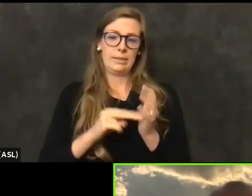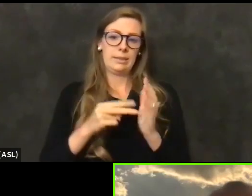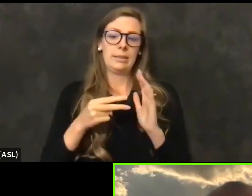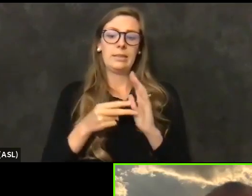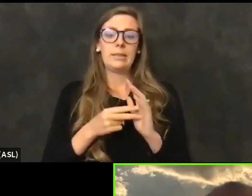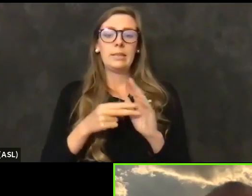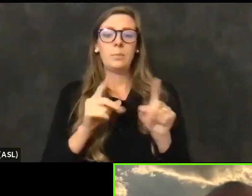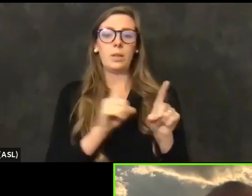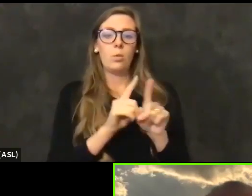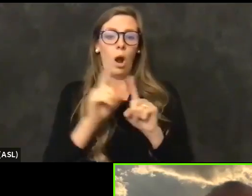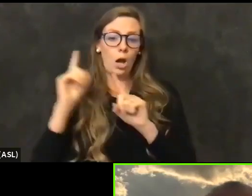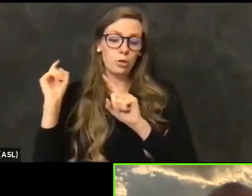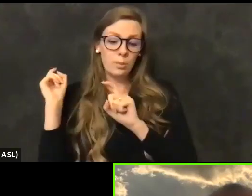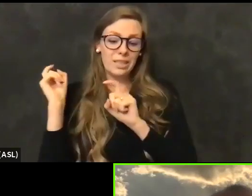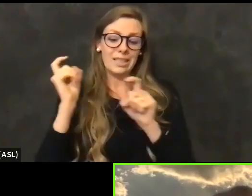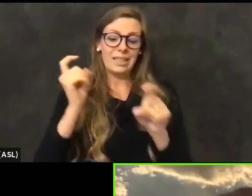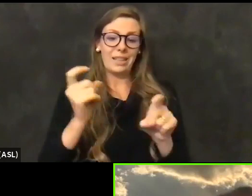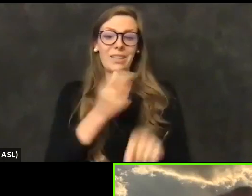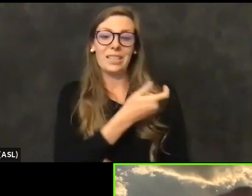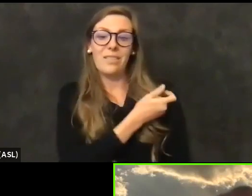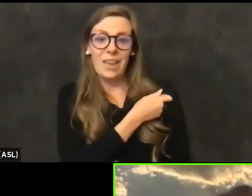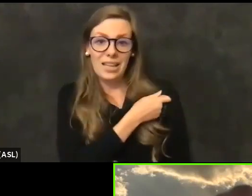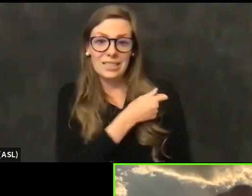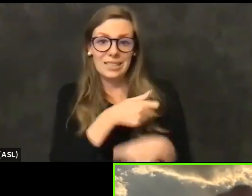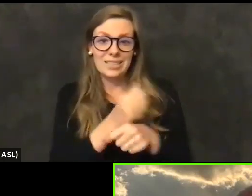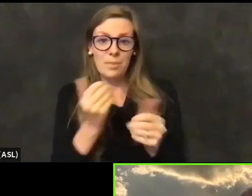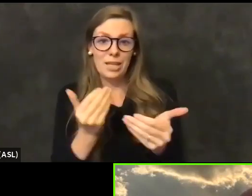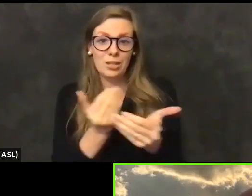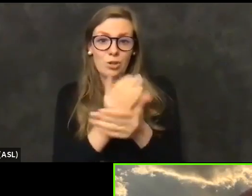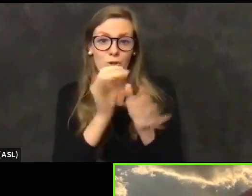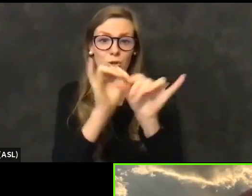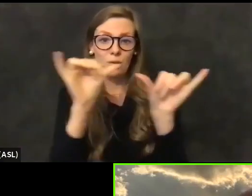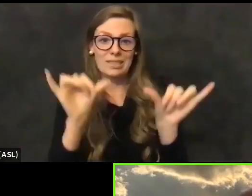vaccines and creates a new system to be able to take the data back on how